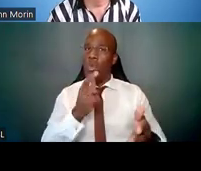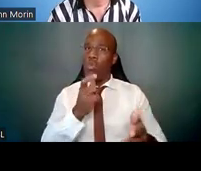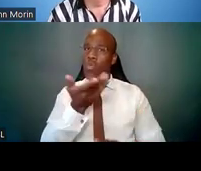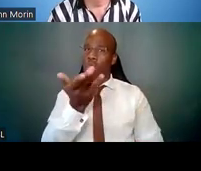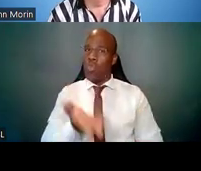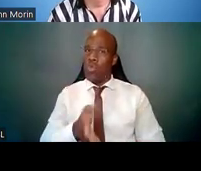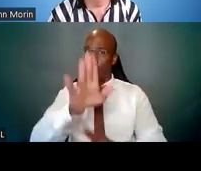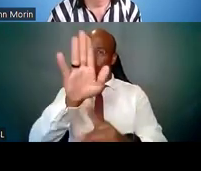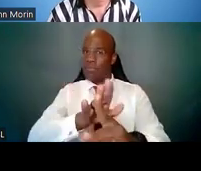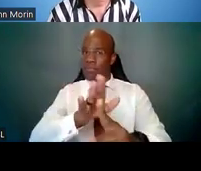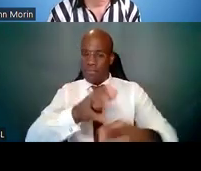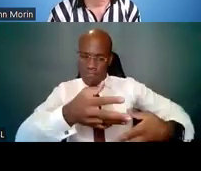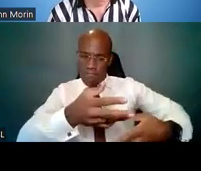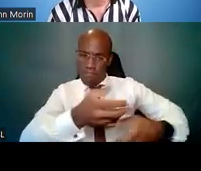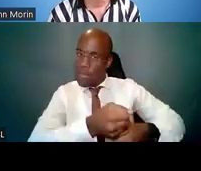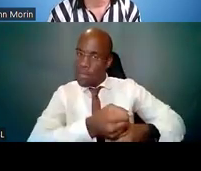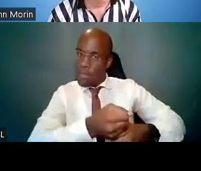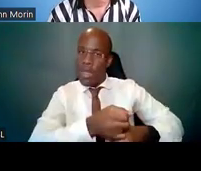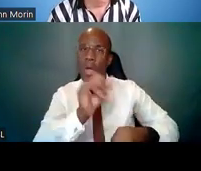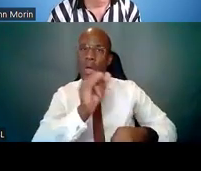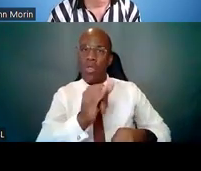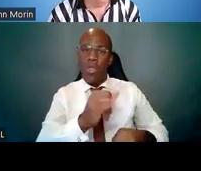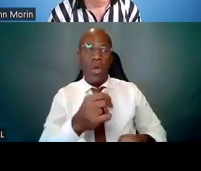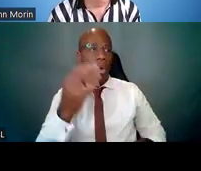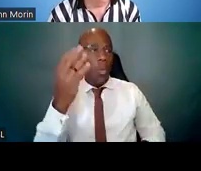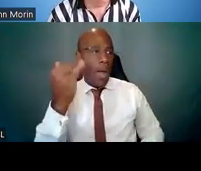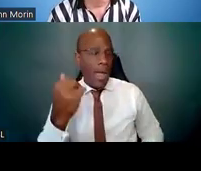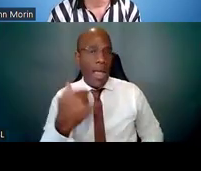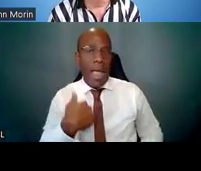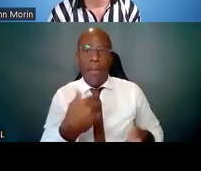or your ask, of the individual you're pitching to.